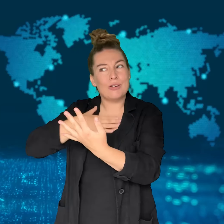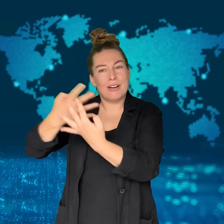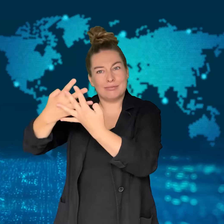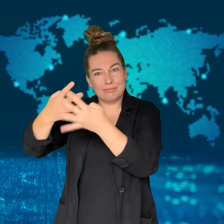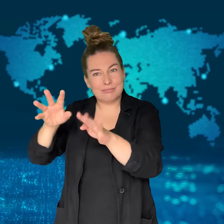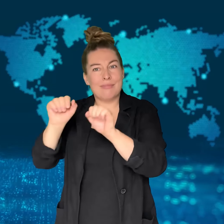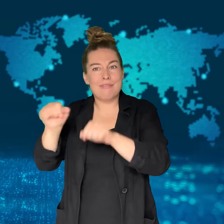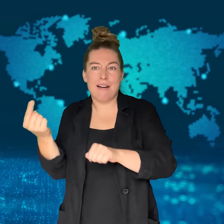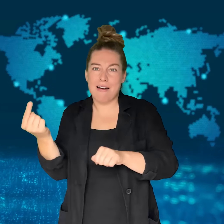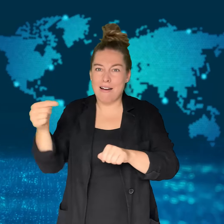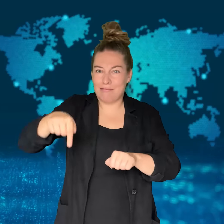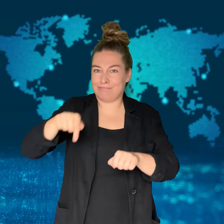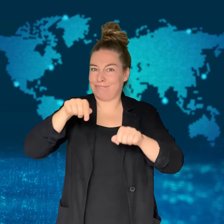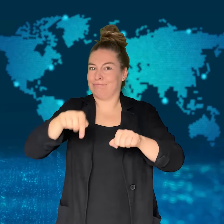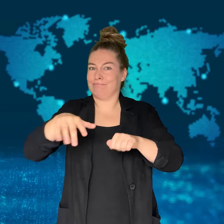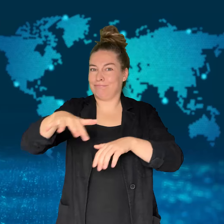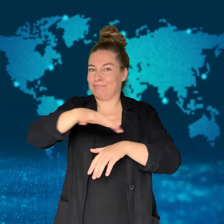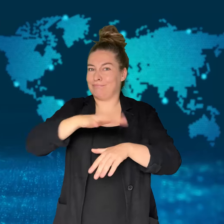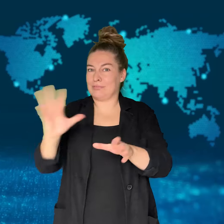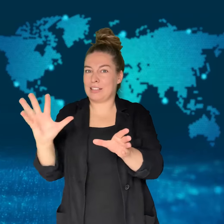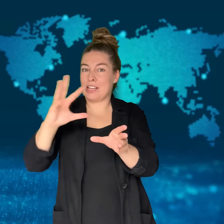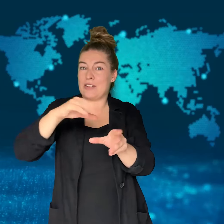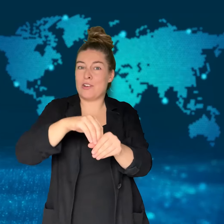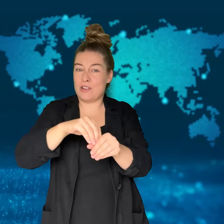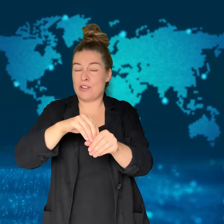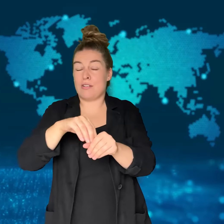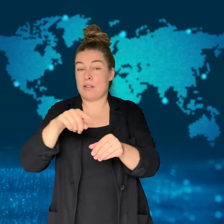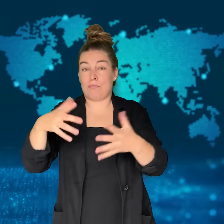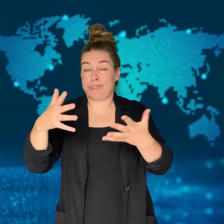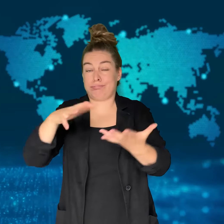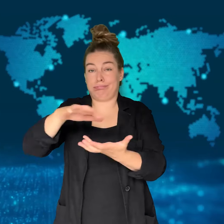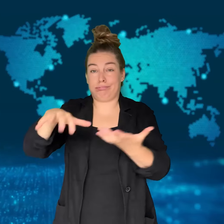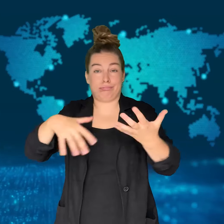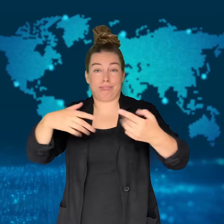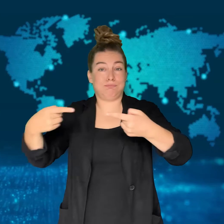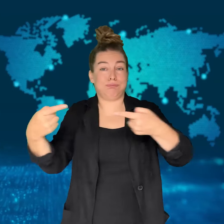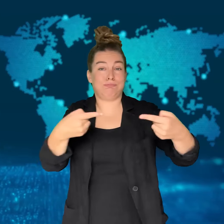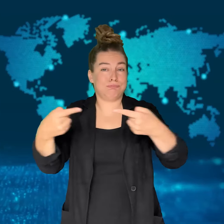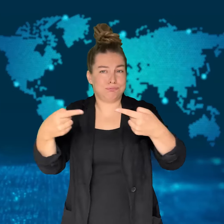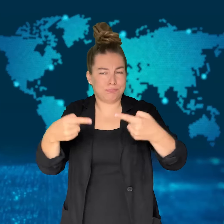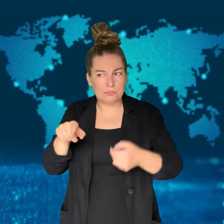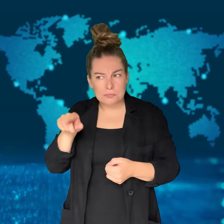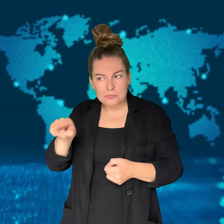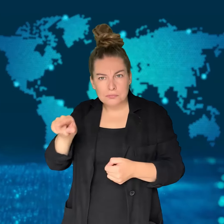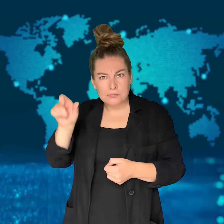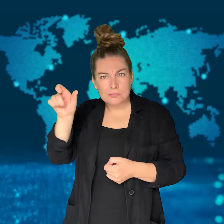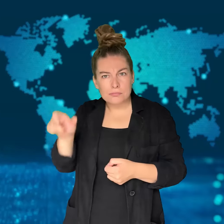his imprisoned colleague to be admitted to the assembly.